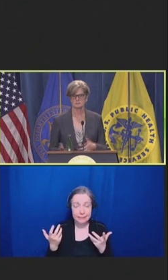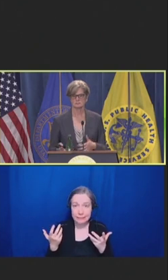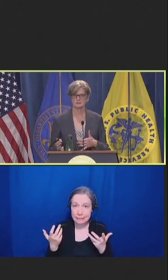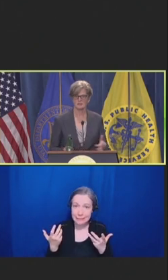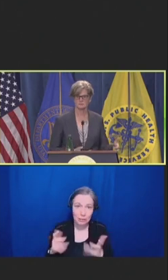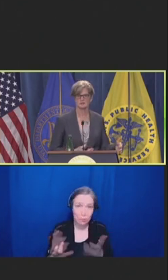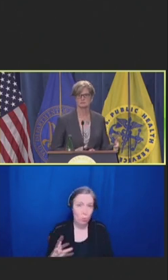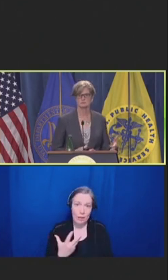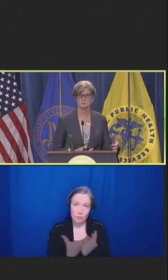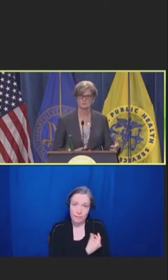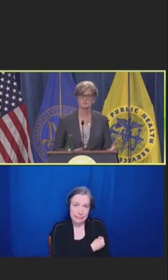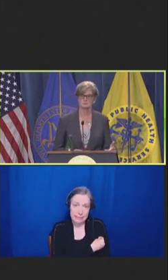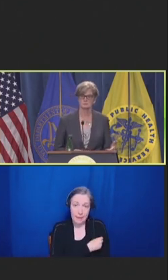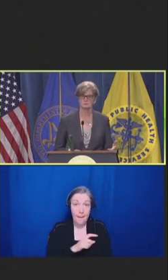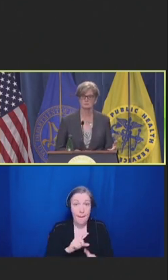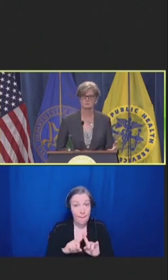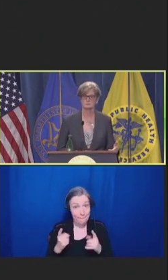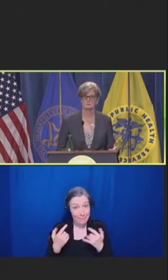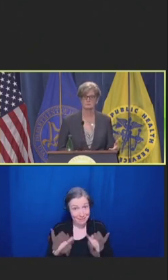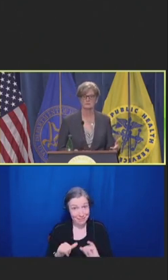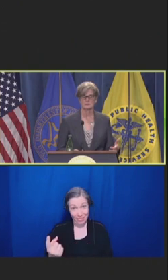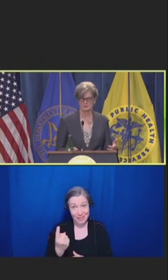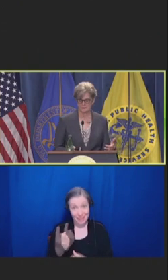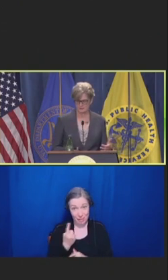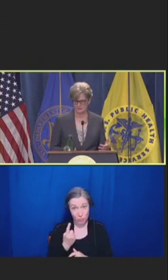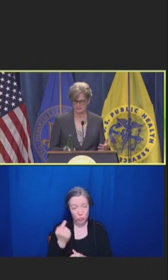but they came to us for rescue.